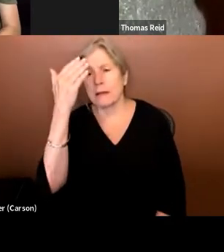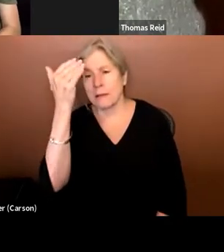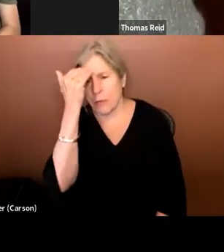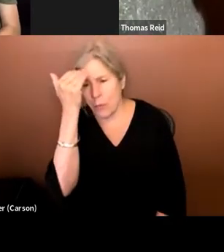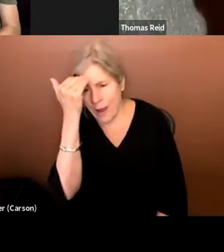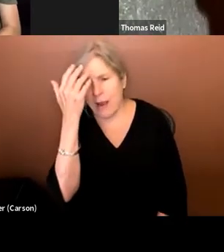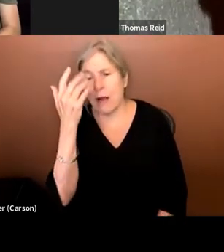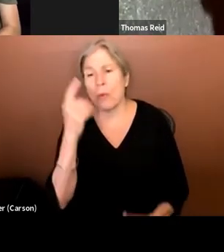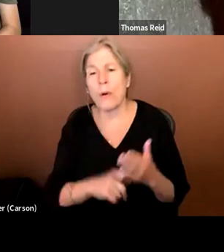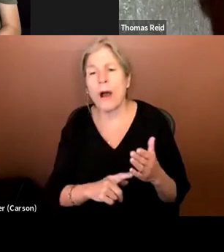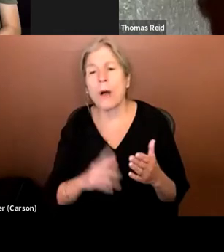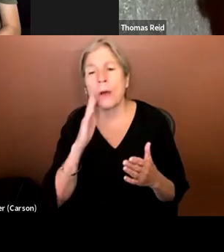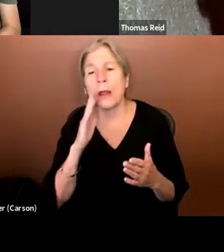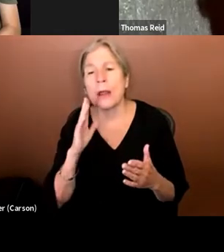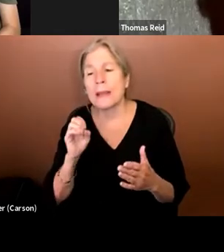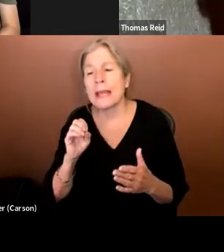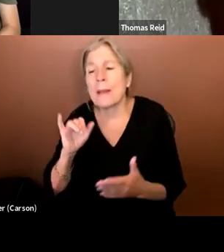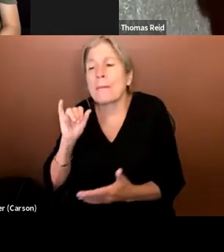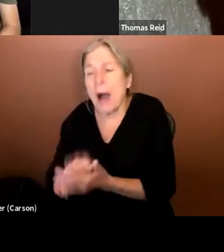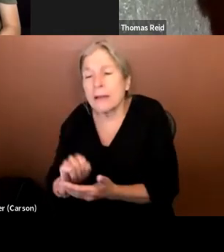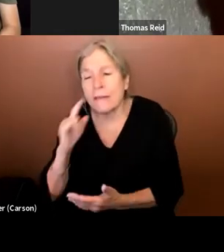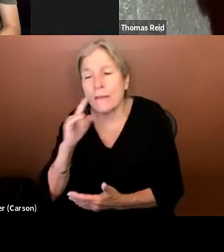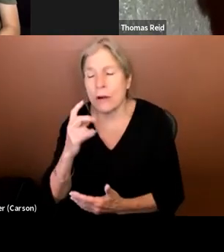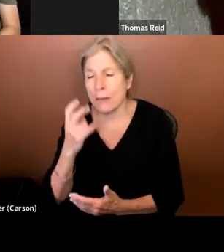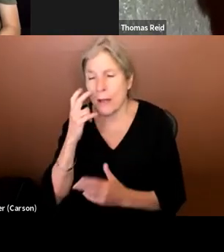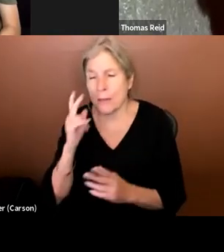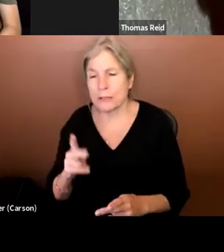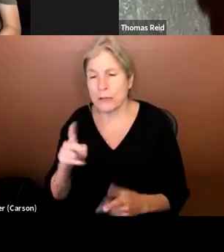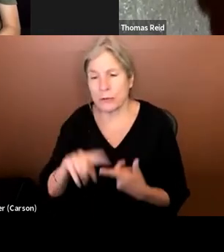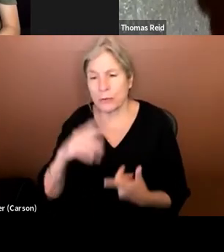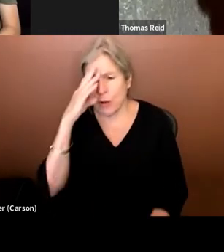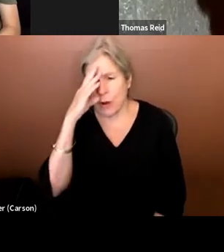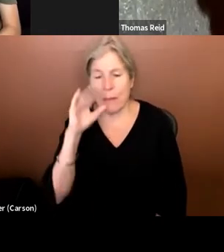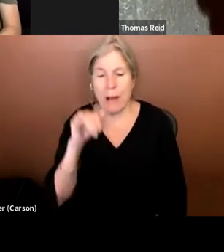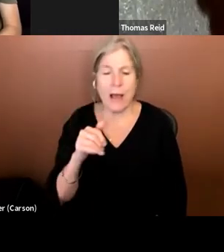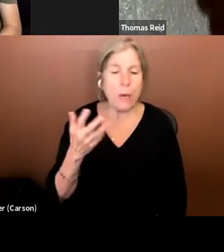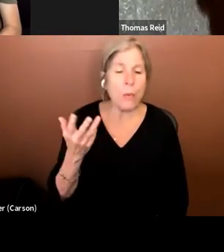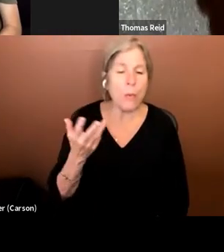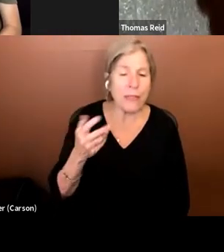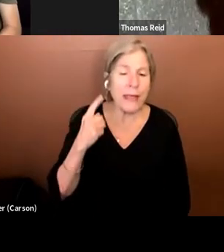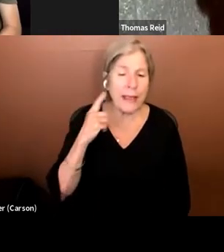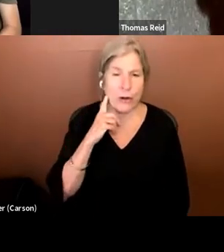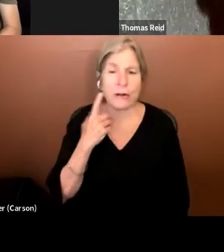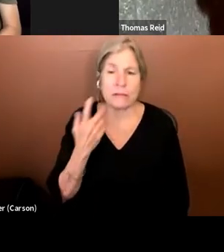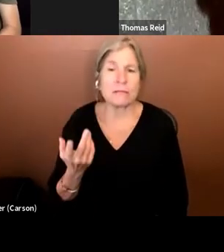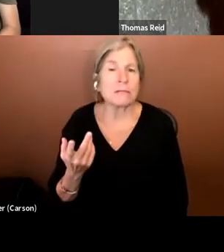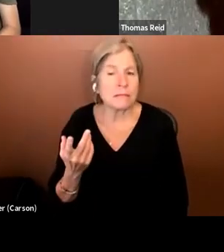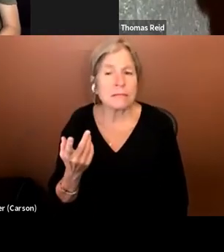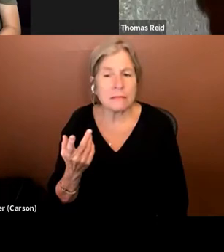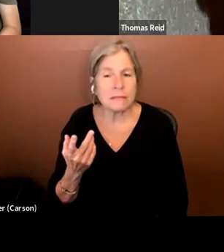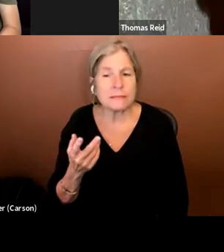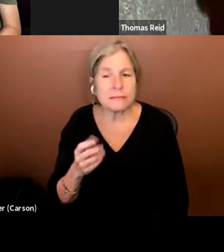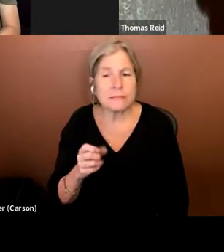be impossible for a blind person to know just by what they hear? And so how does that